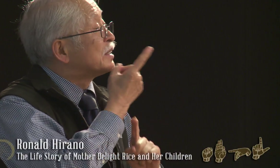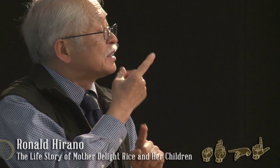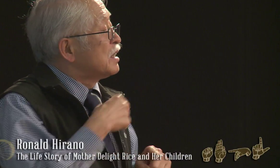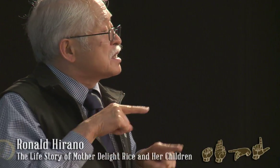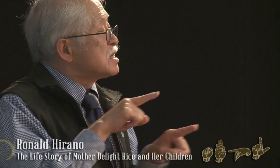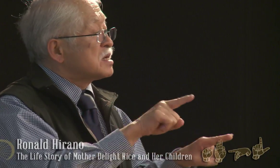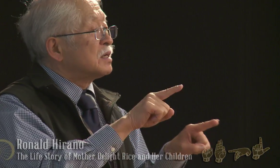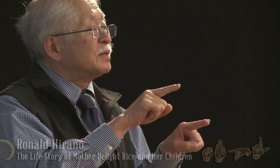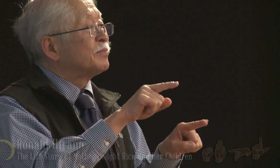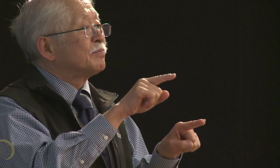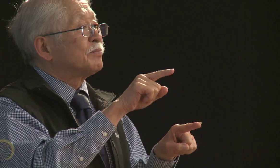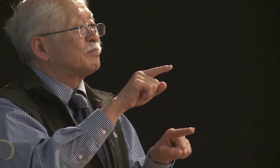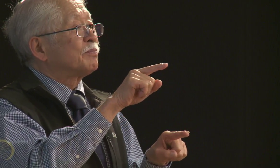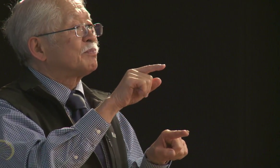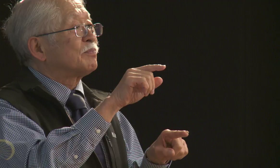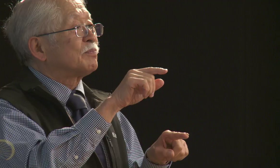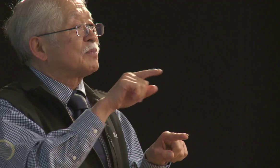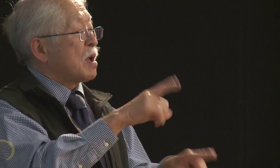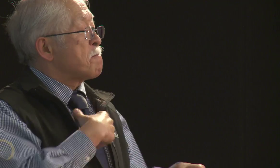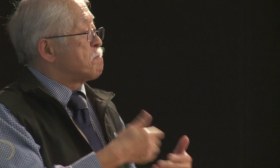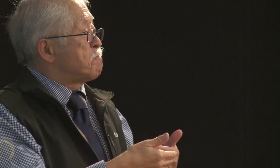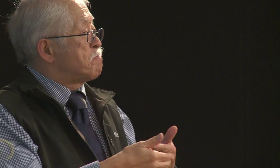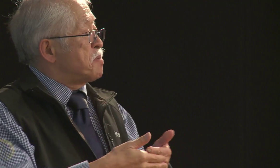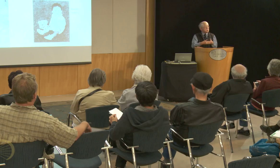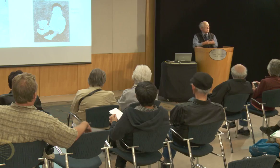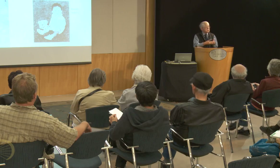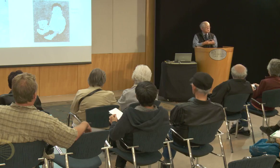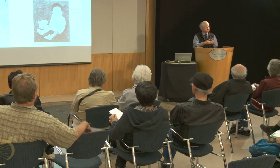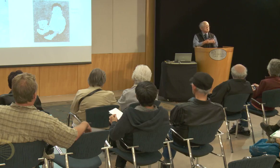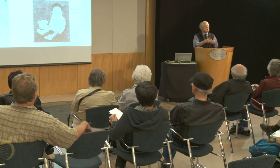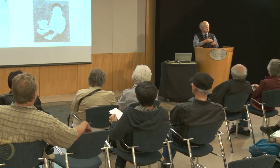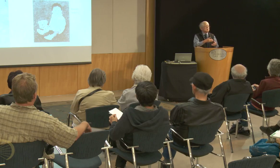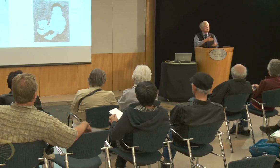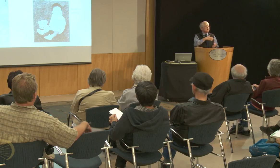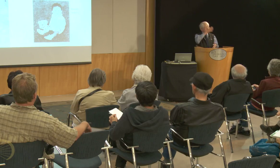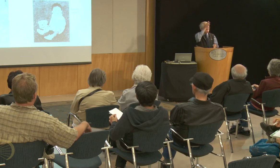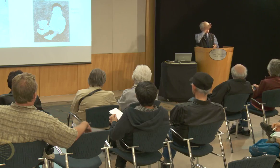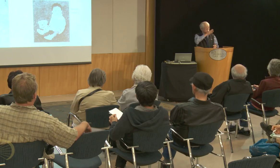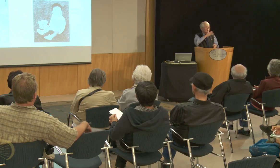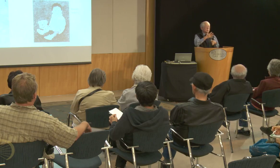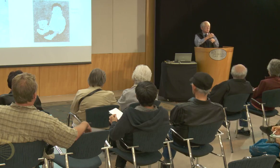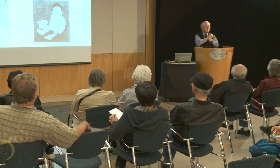I met Delight when I was just an infant.